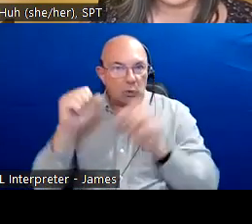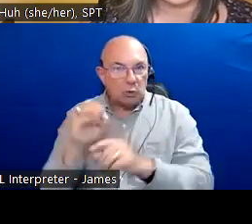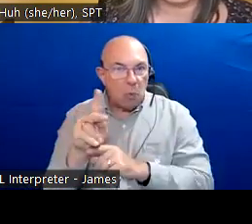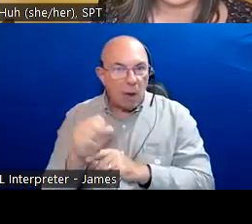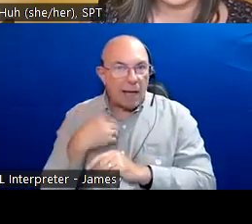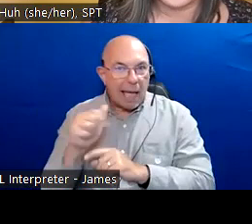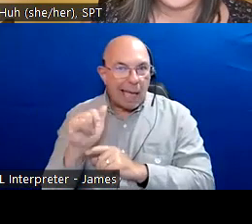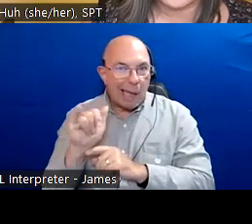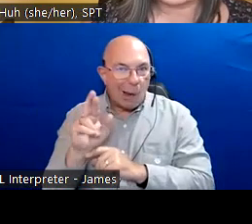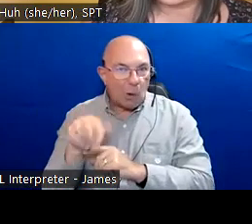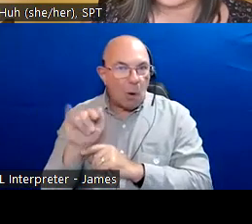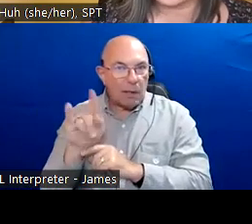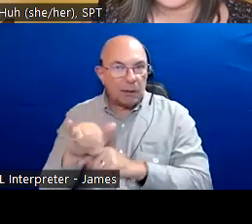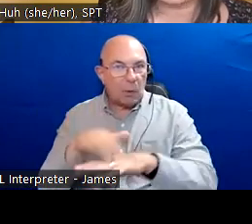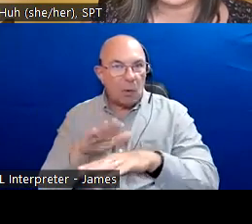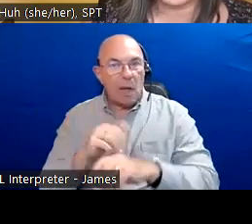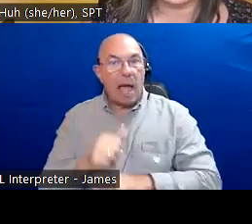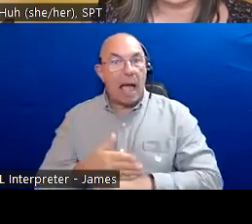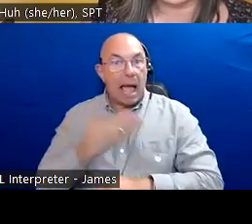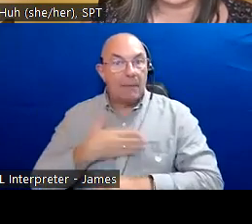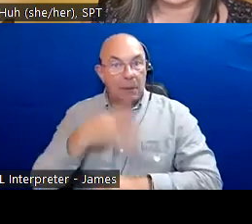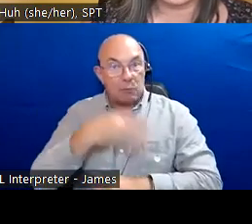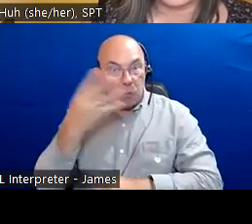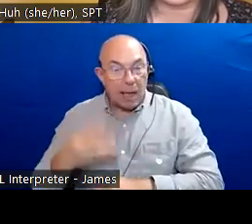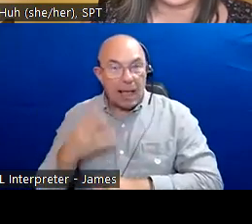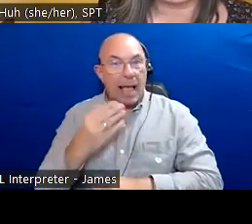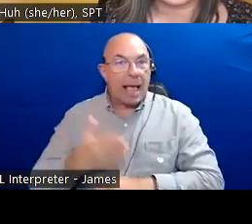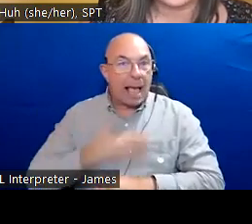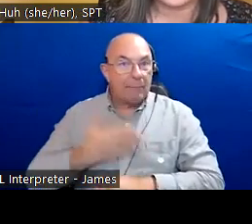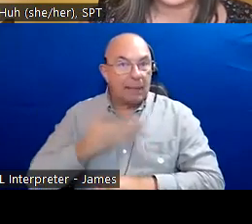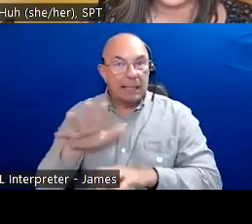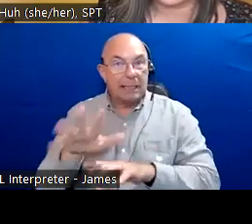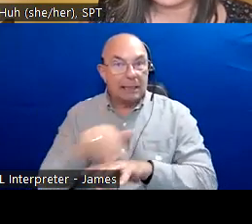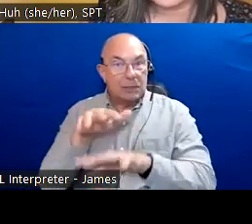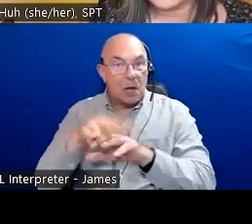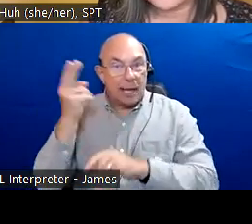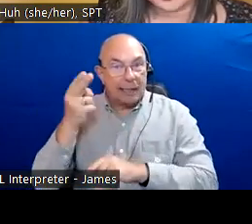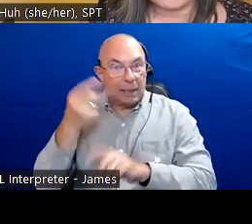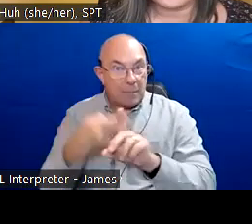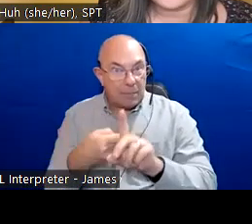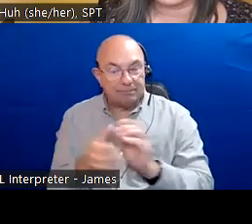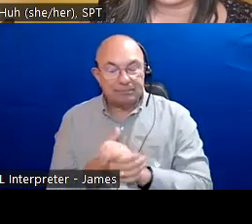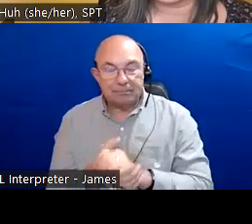Just for your information this event is going to be recorded and posted on our website and